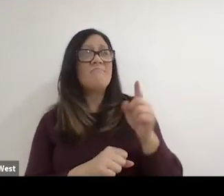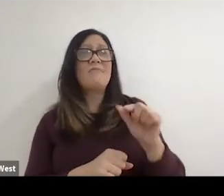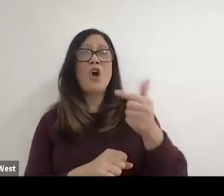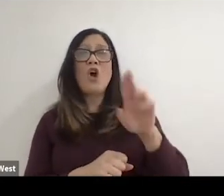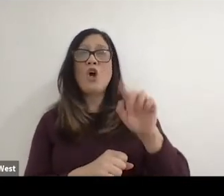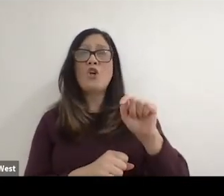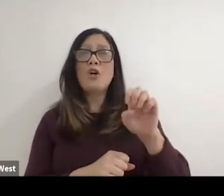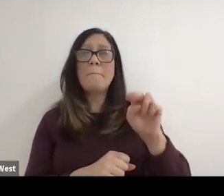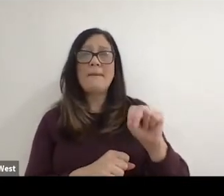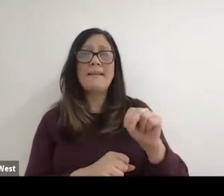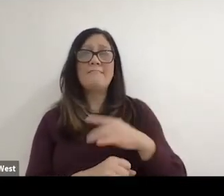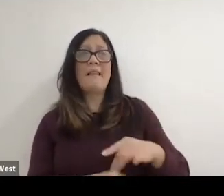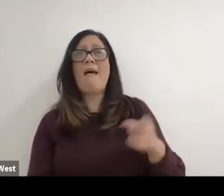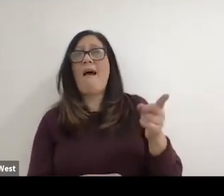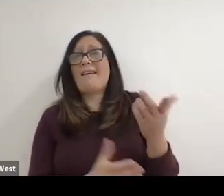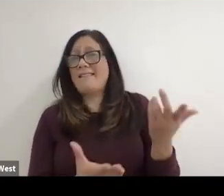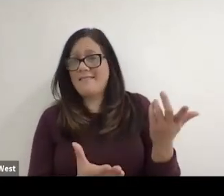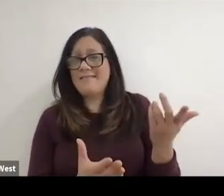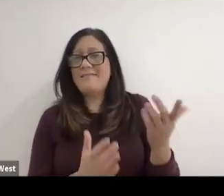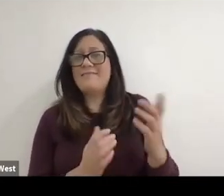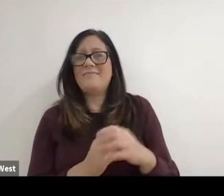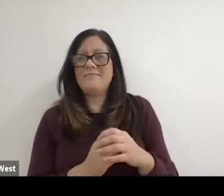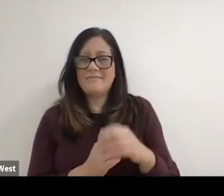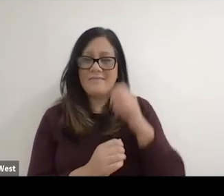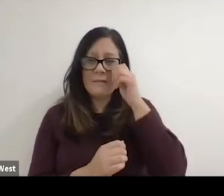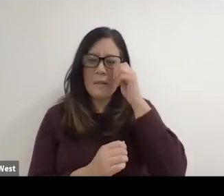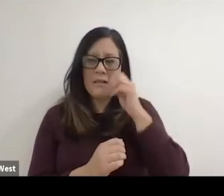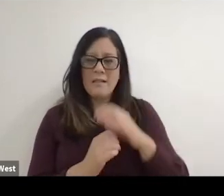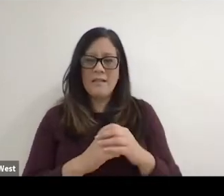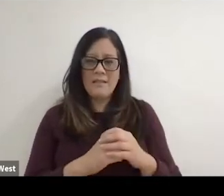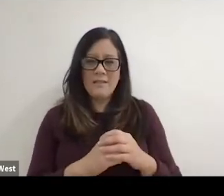I know that from some people who told me that the state he was in when